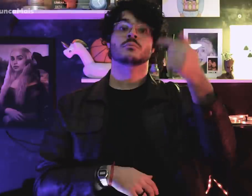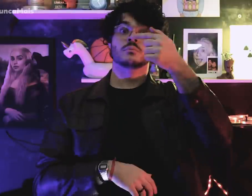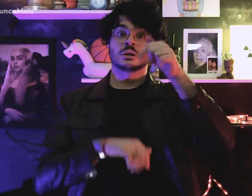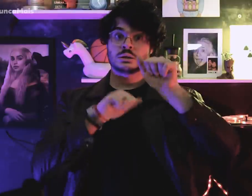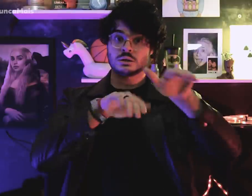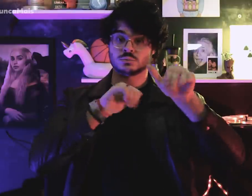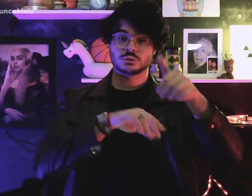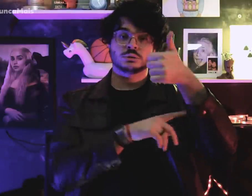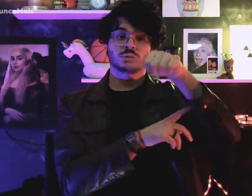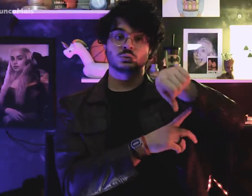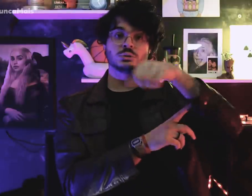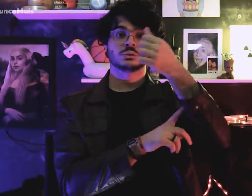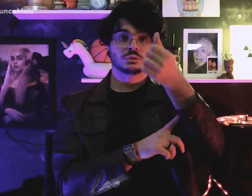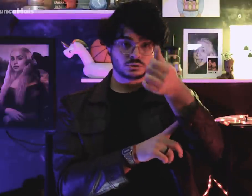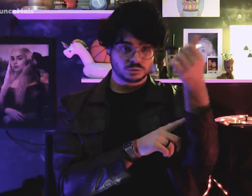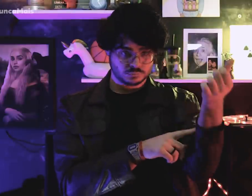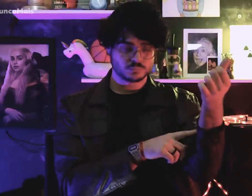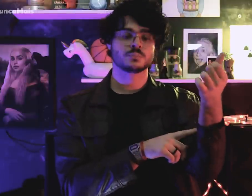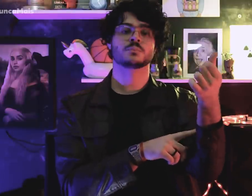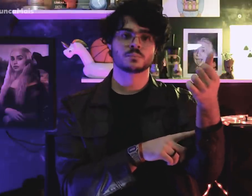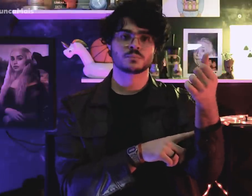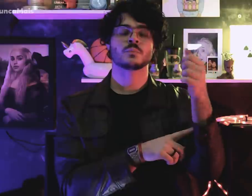On December 7, 1966,